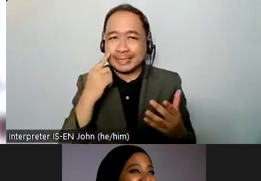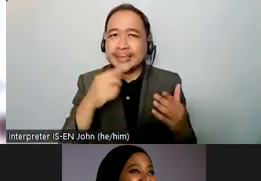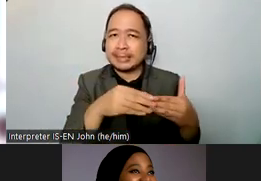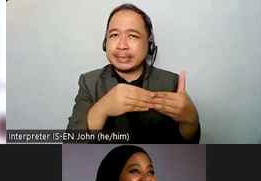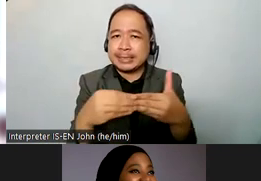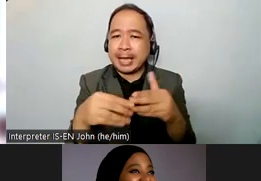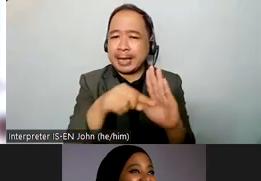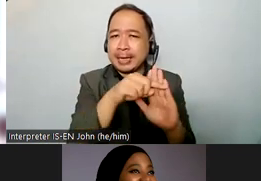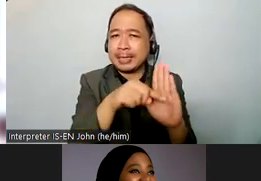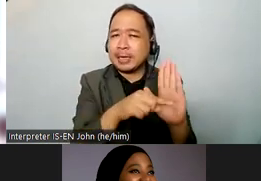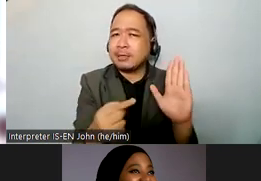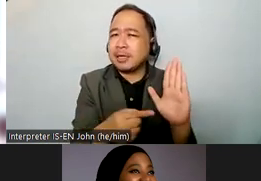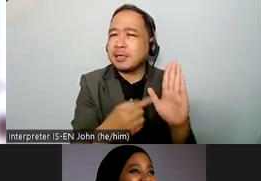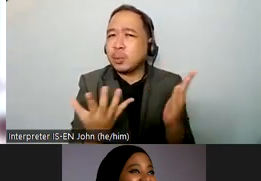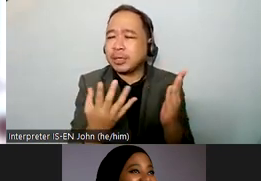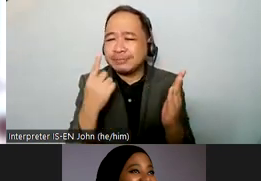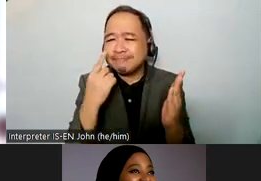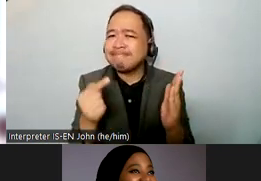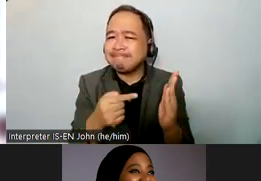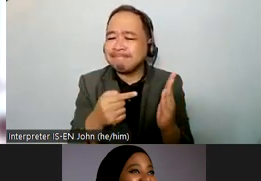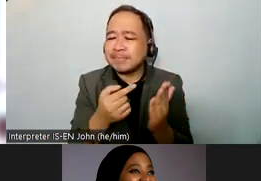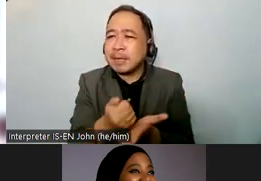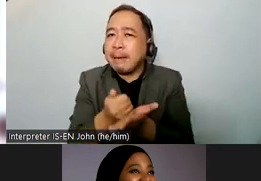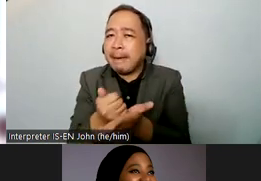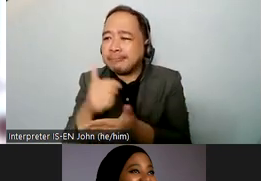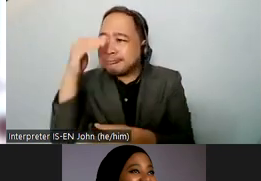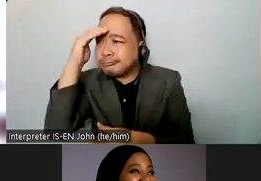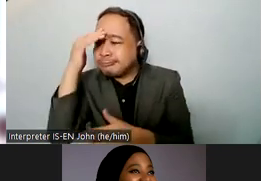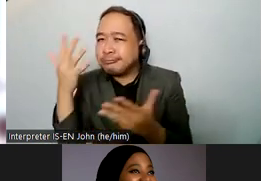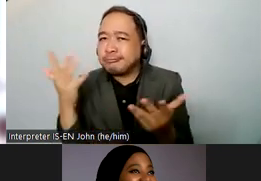private of public money we need to make campaigns and advocacy to ensure that